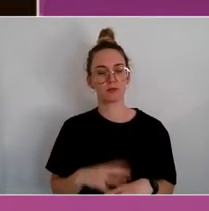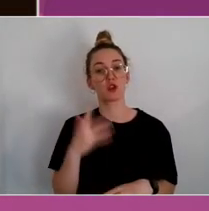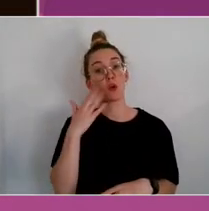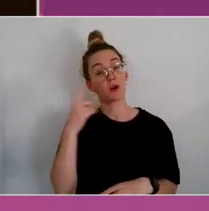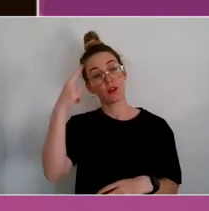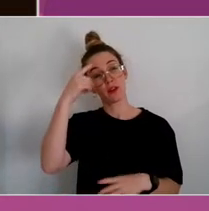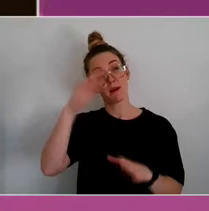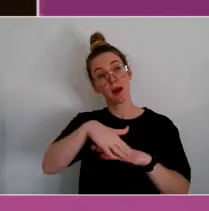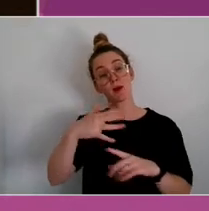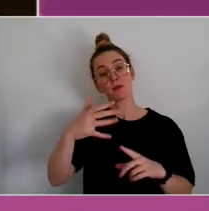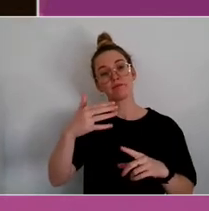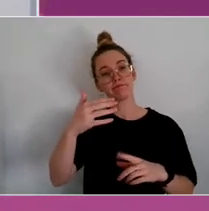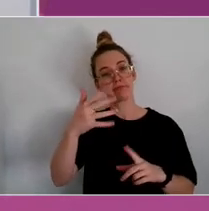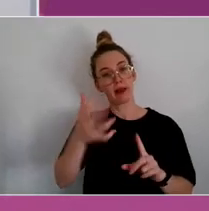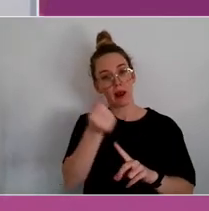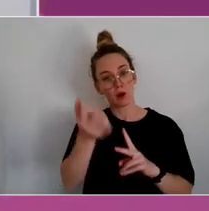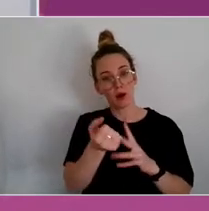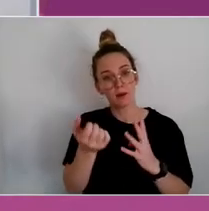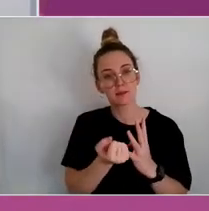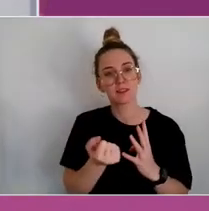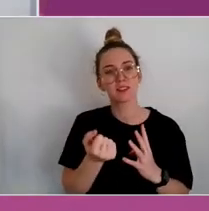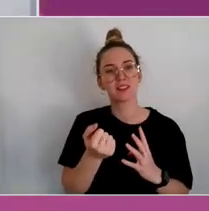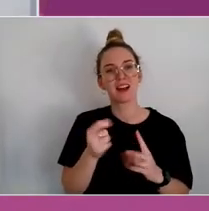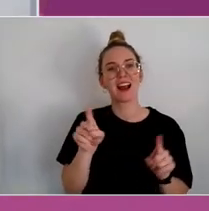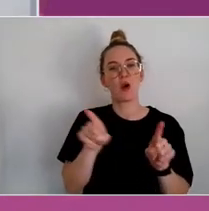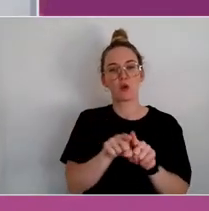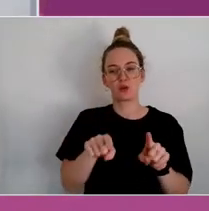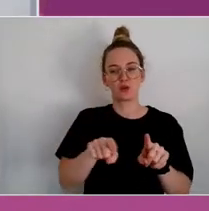It goes to that point about silos.